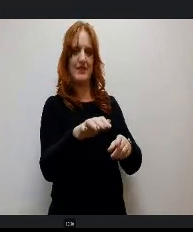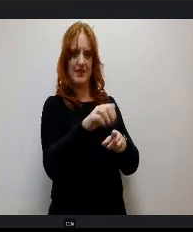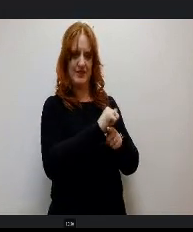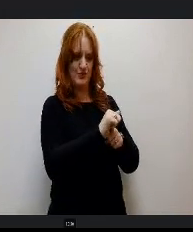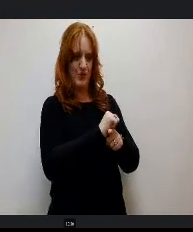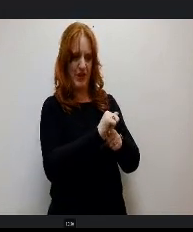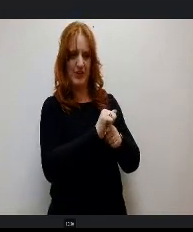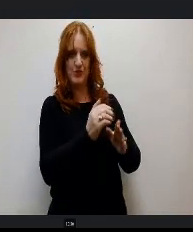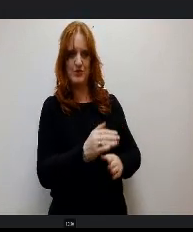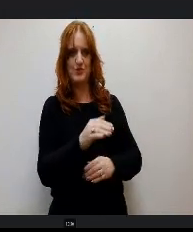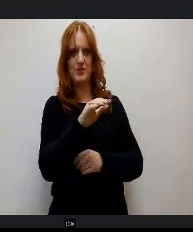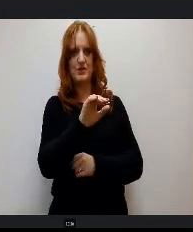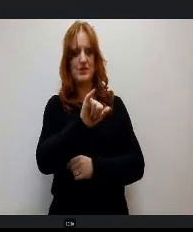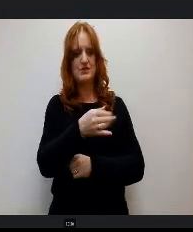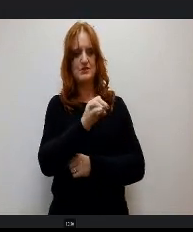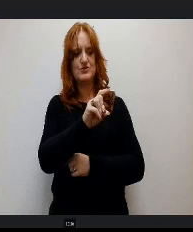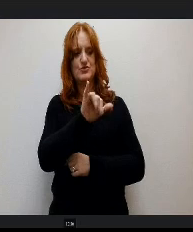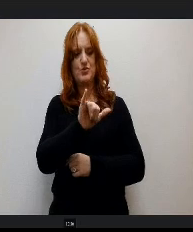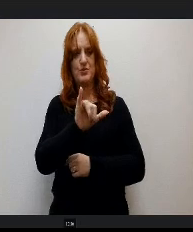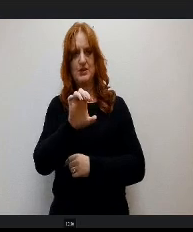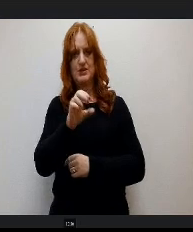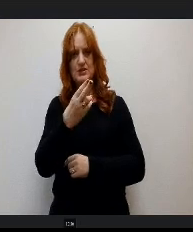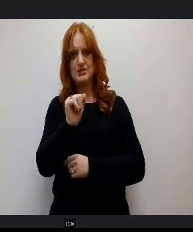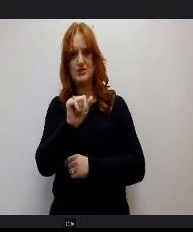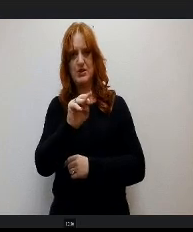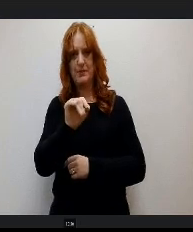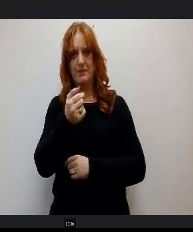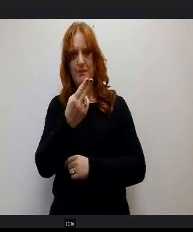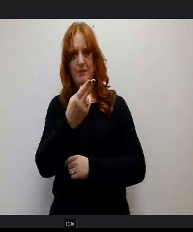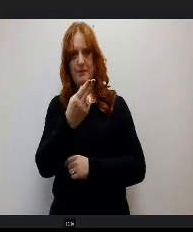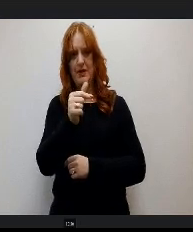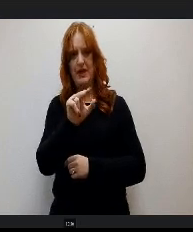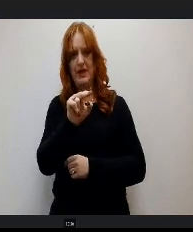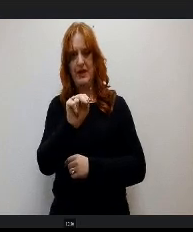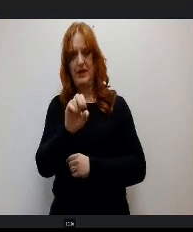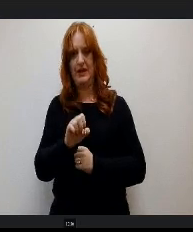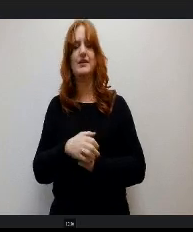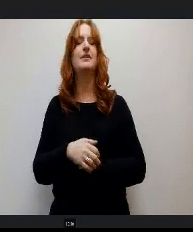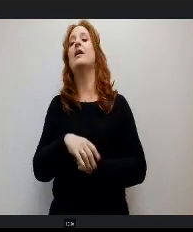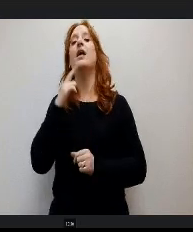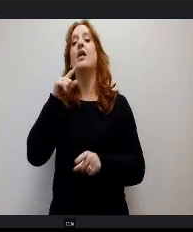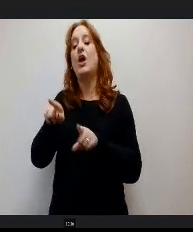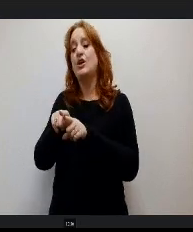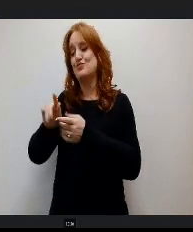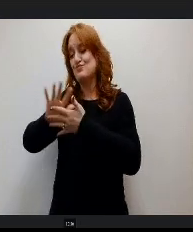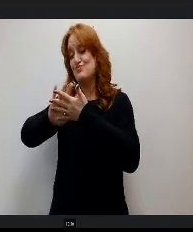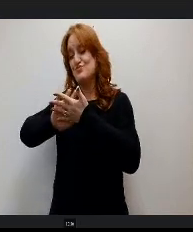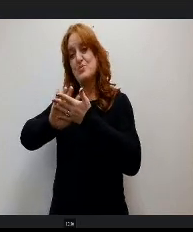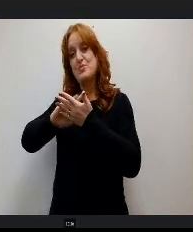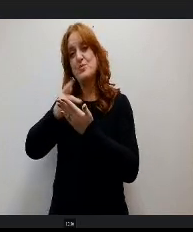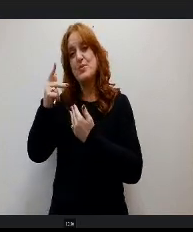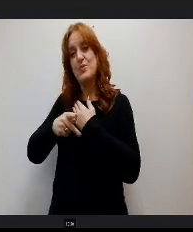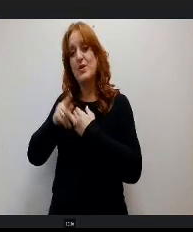I've worked with Kate Motley, one of the literacy TOSAs, to develop a universal screening protocol for our school using this process,